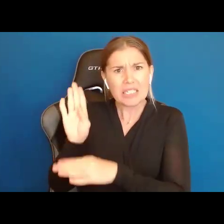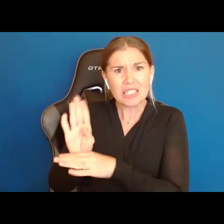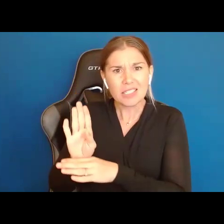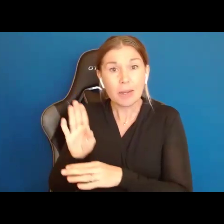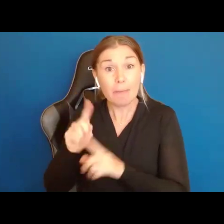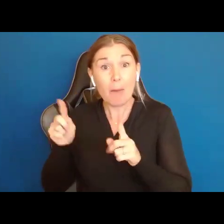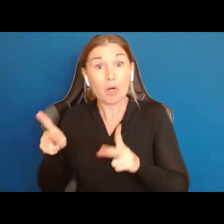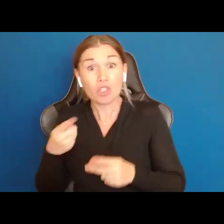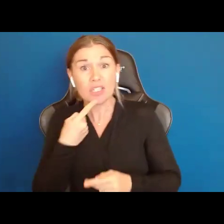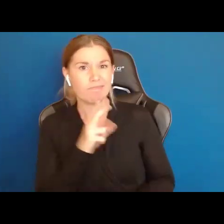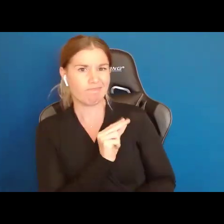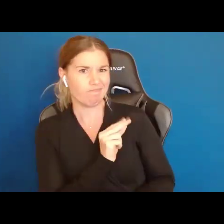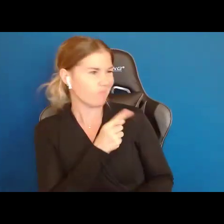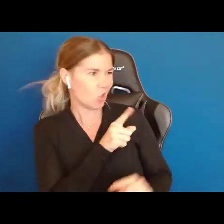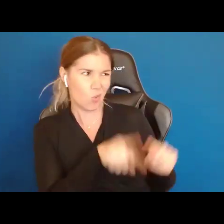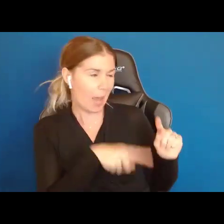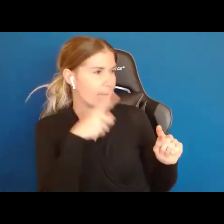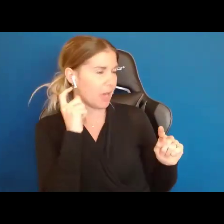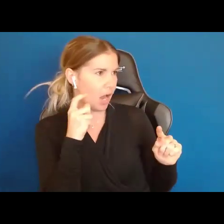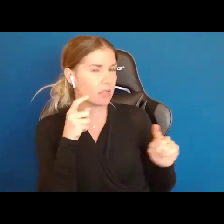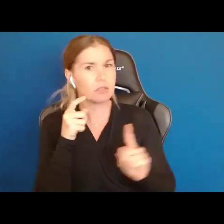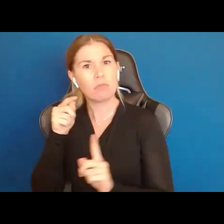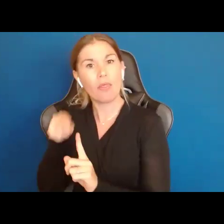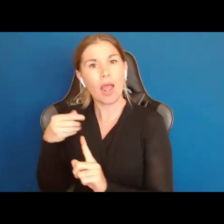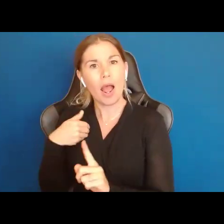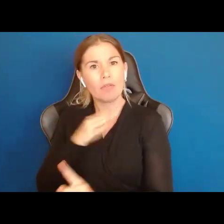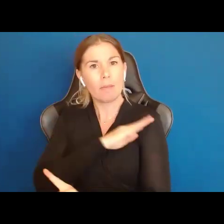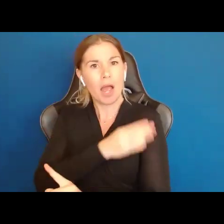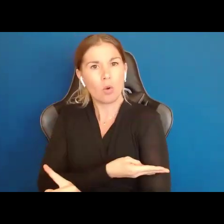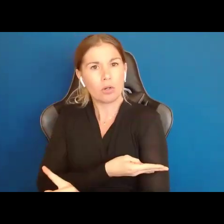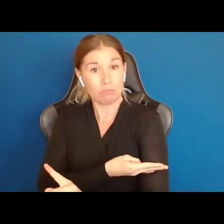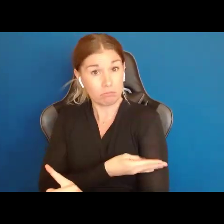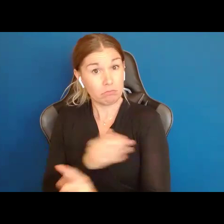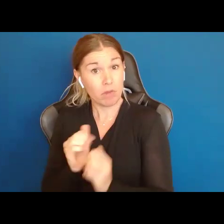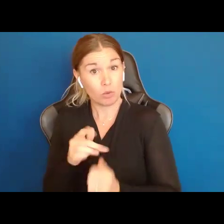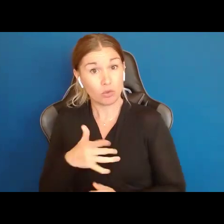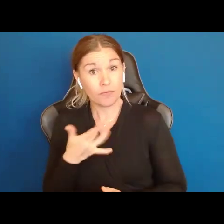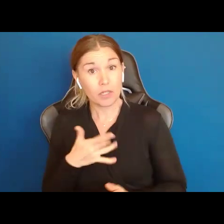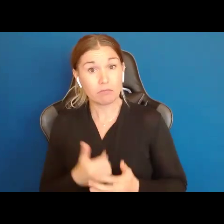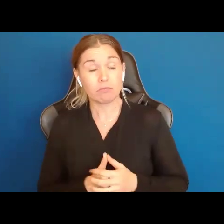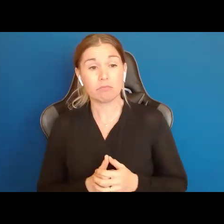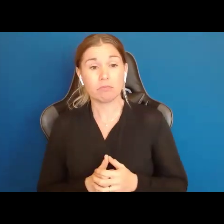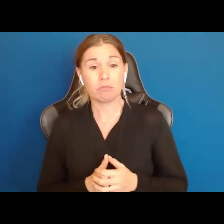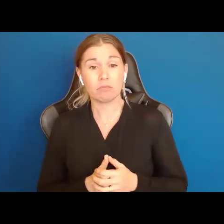to, simply because they have the power to do so. How would you feel? How would you feel if you knew that you could work,